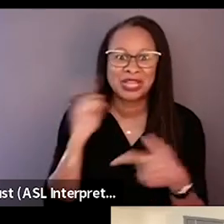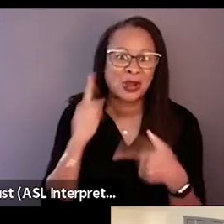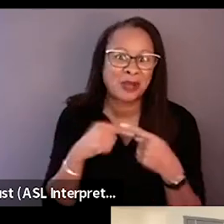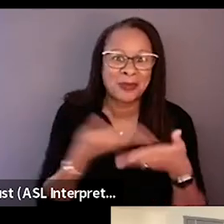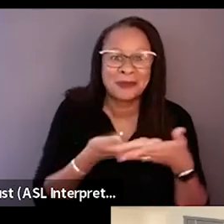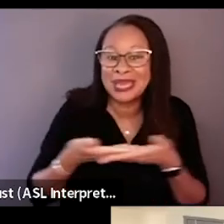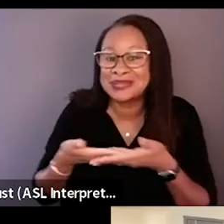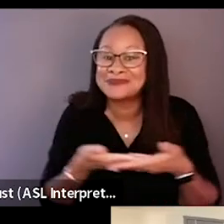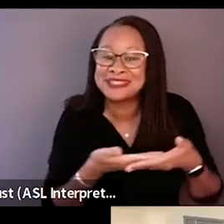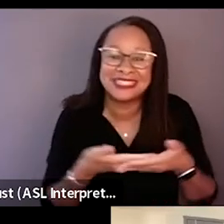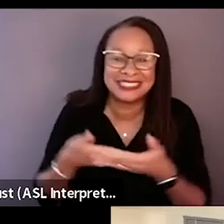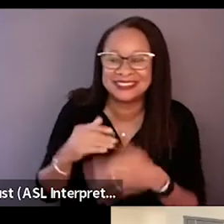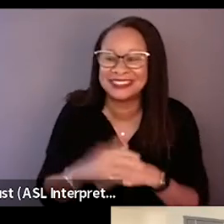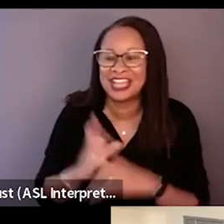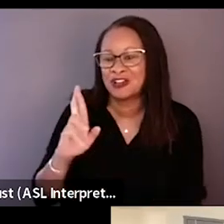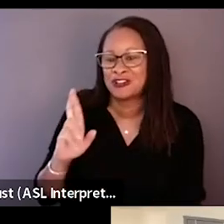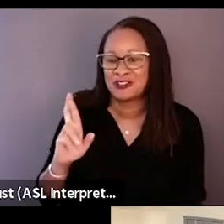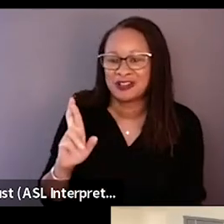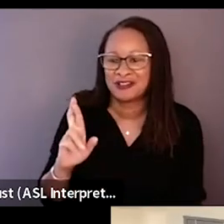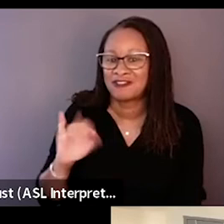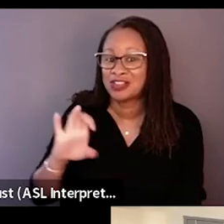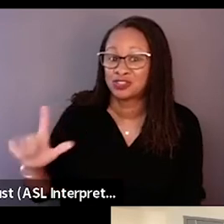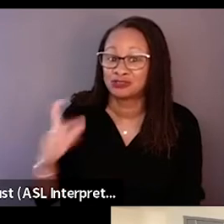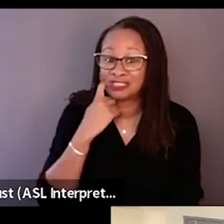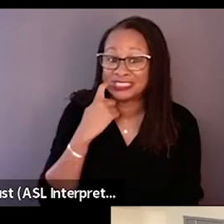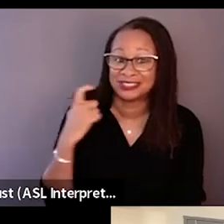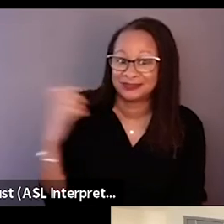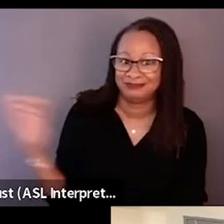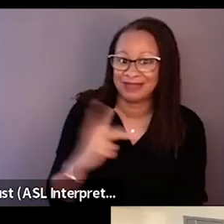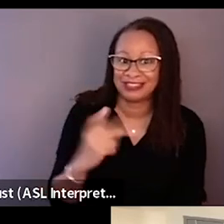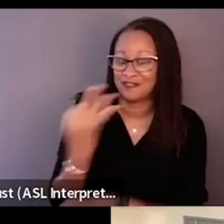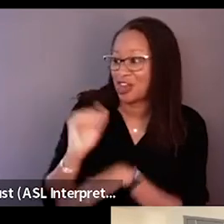and Rachel, you just came from the restaurant. You were... It's a Friday night that we're recording this